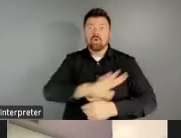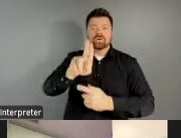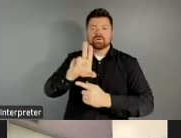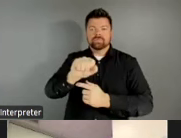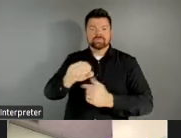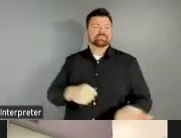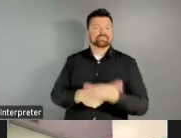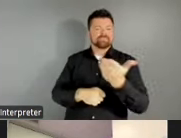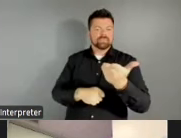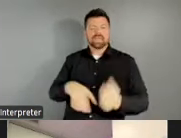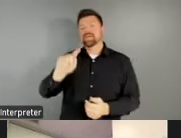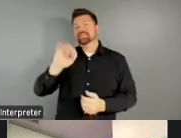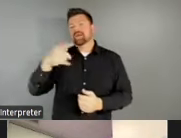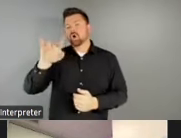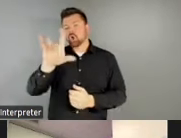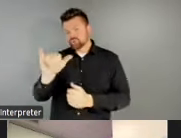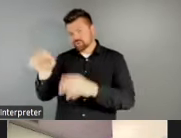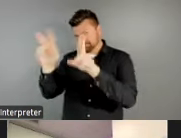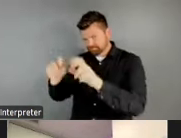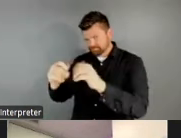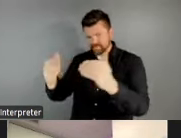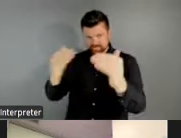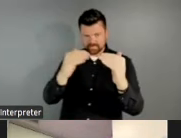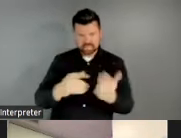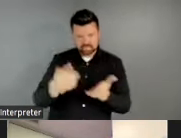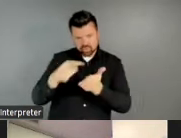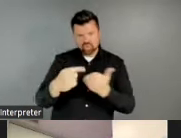analysis, and then we'll turn our attention to developing research questions and a research plan